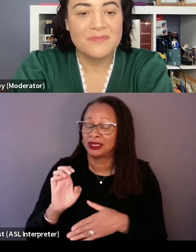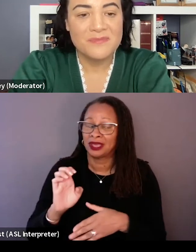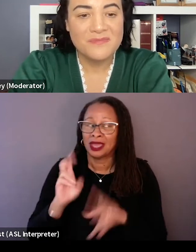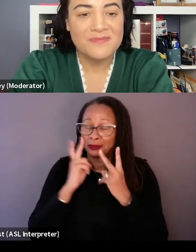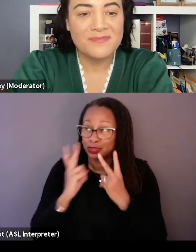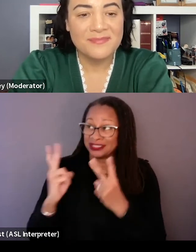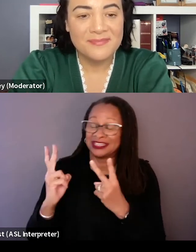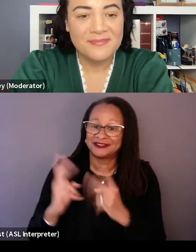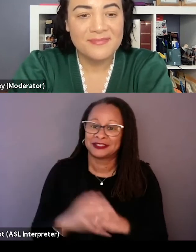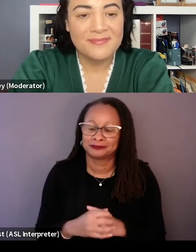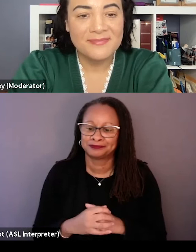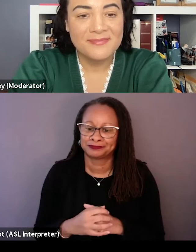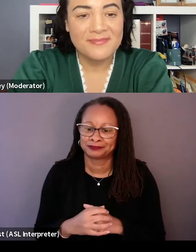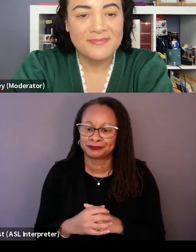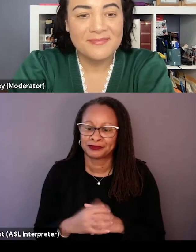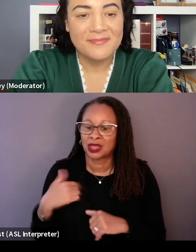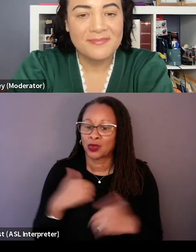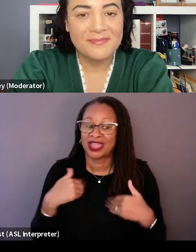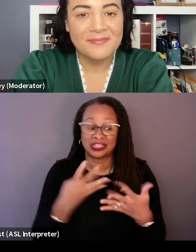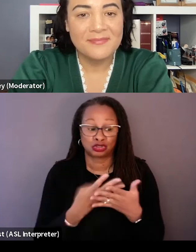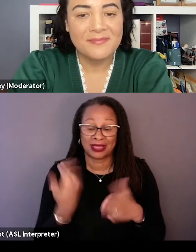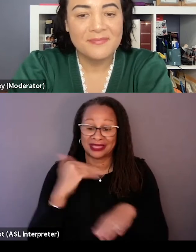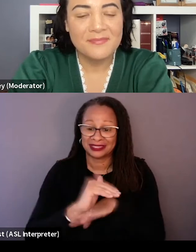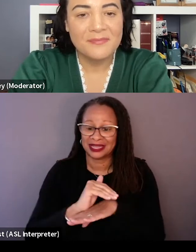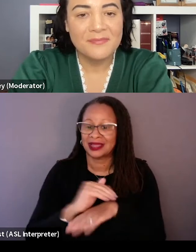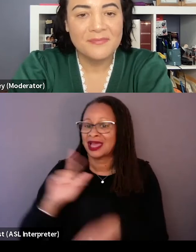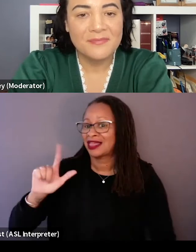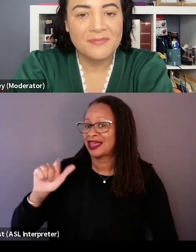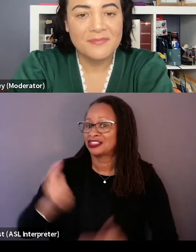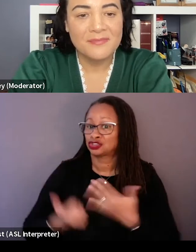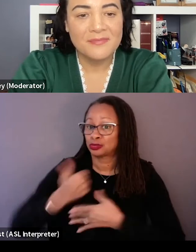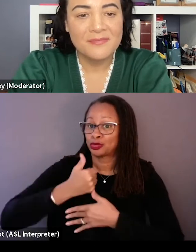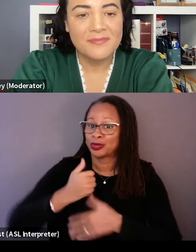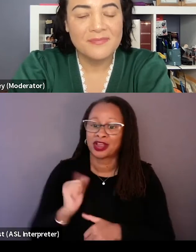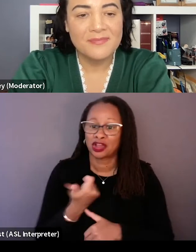And we had a screening last night, our Los Angeles premiere, and all the scientists and engineers were there.